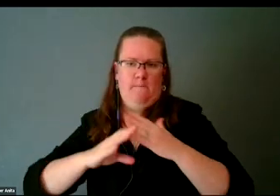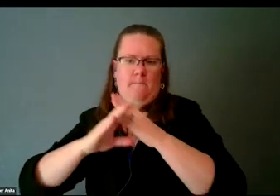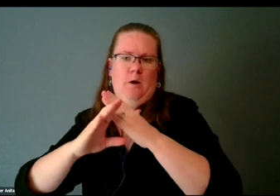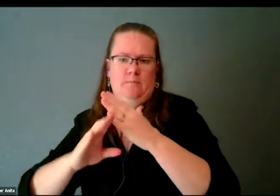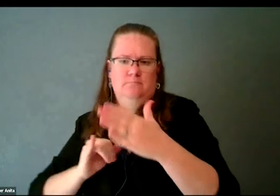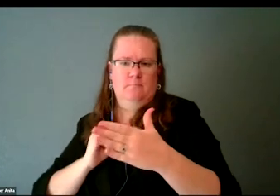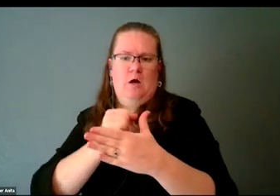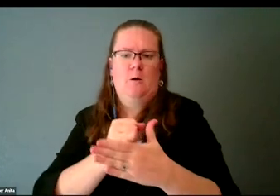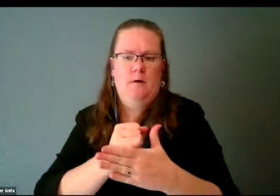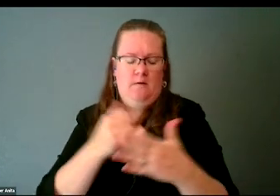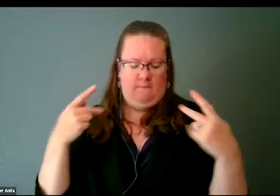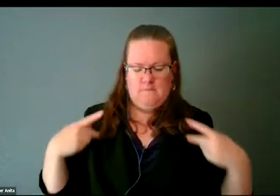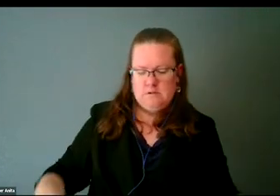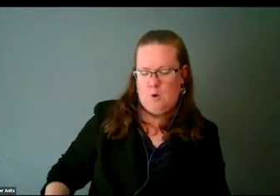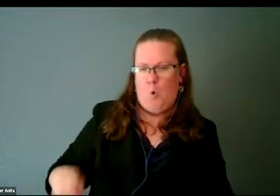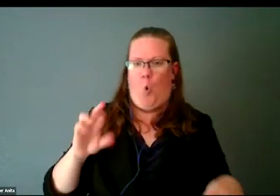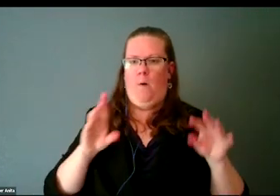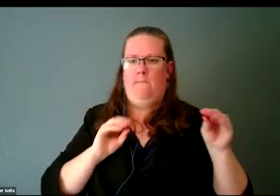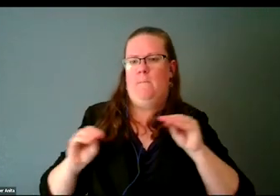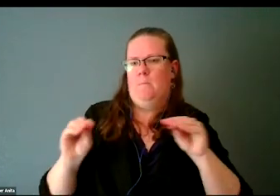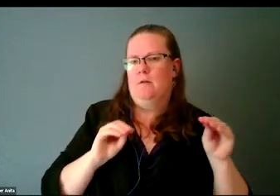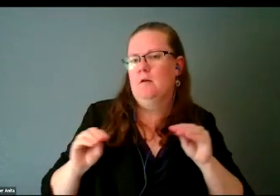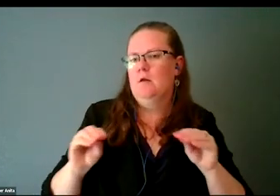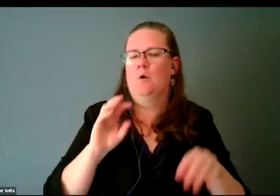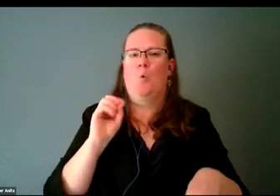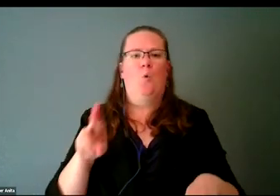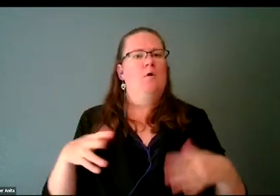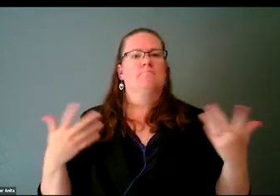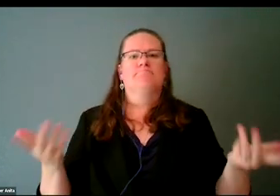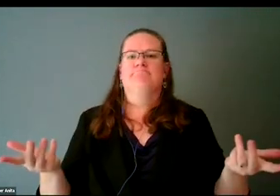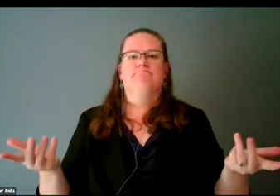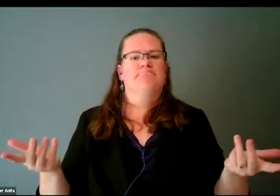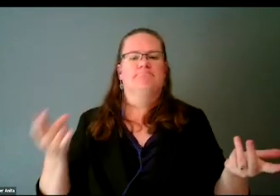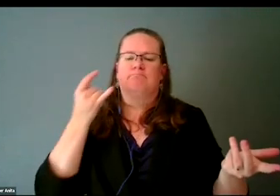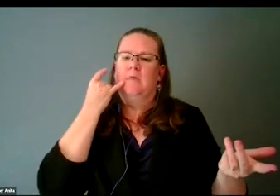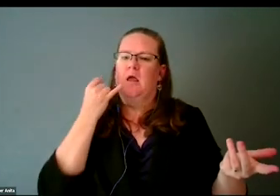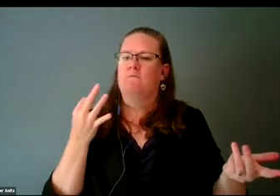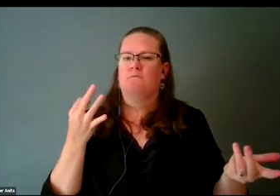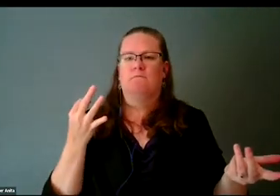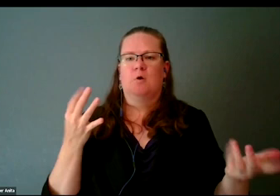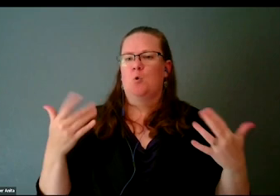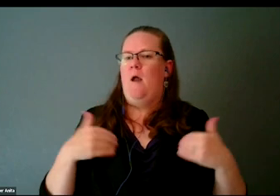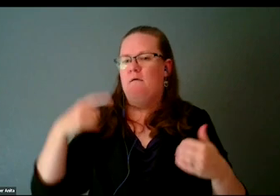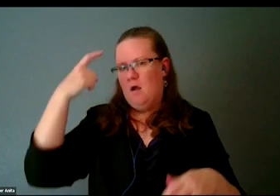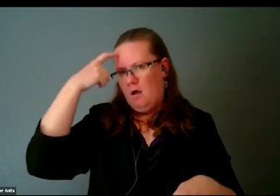or mobility-wise, or if you have a cognitive situation